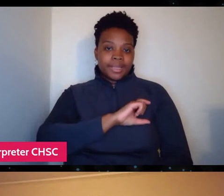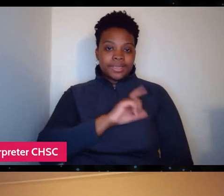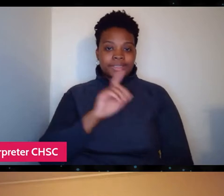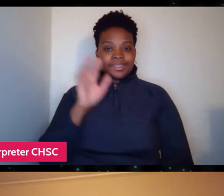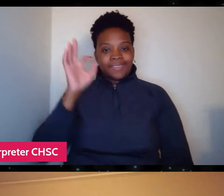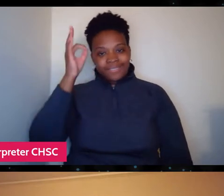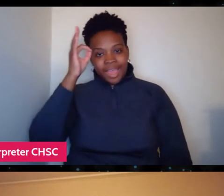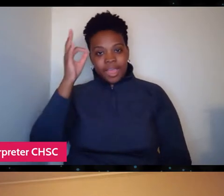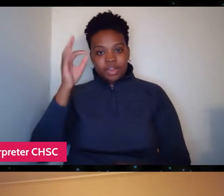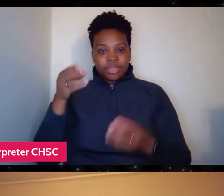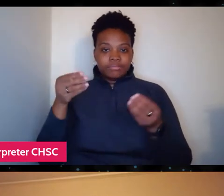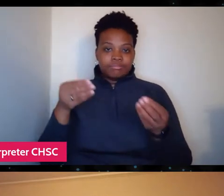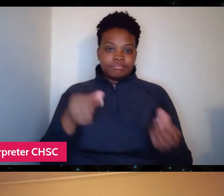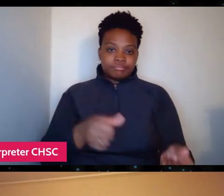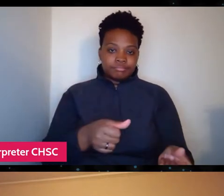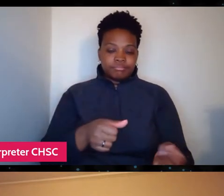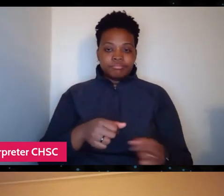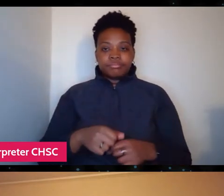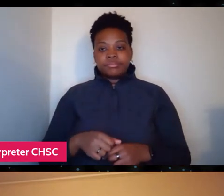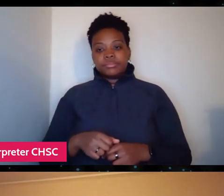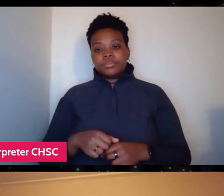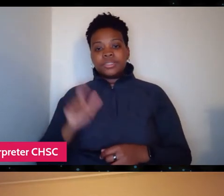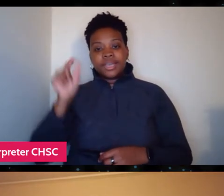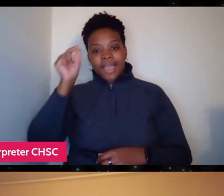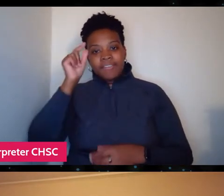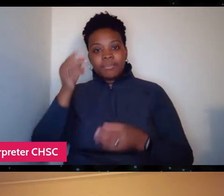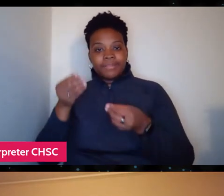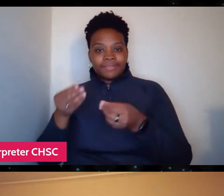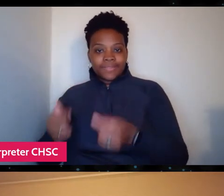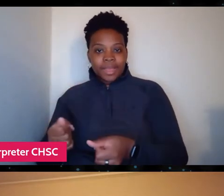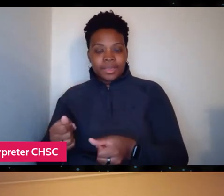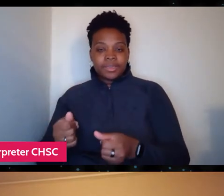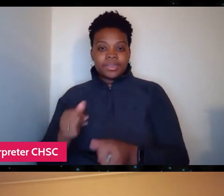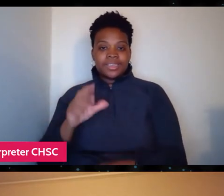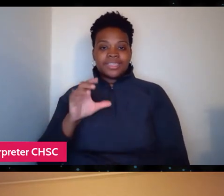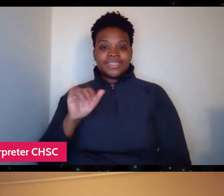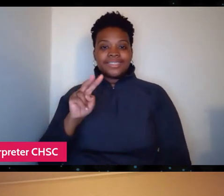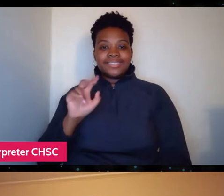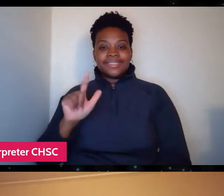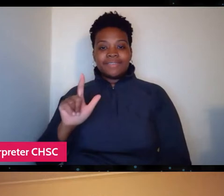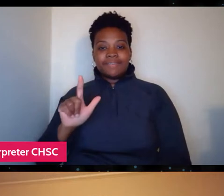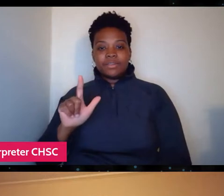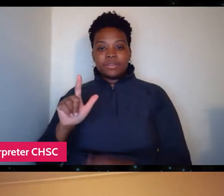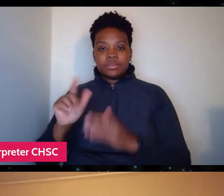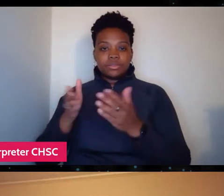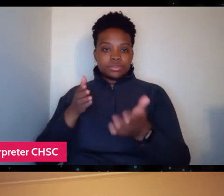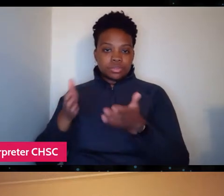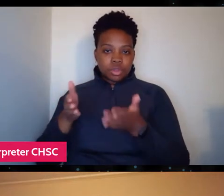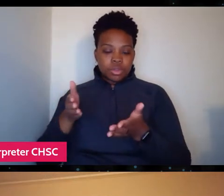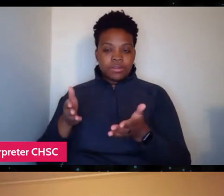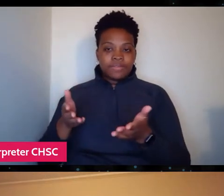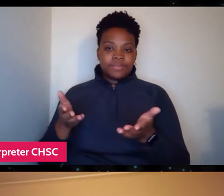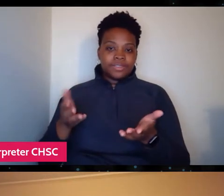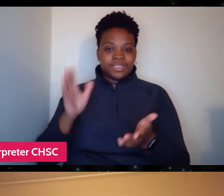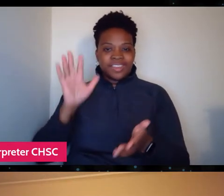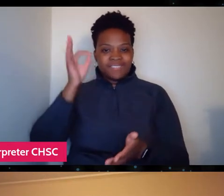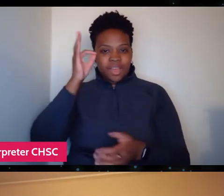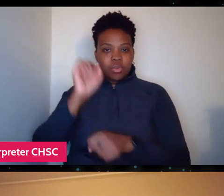the fire department government funded, the civil service is, you know, federal work is a government funded.